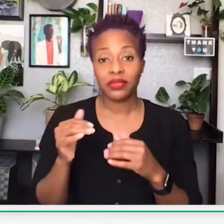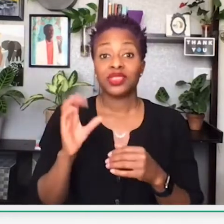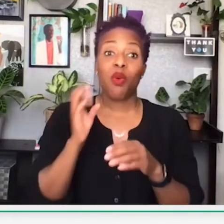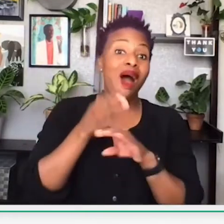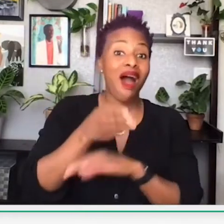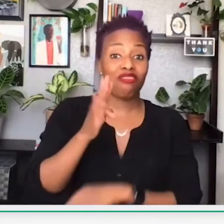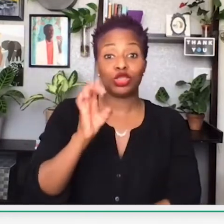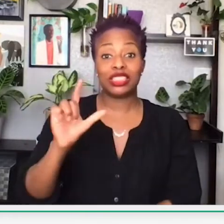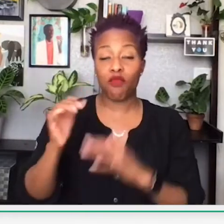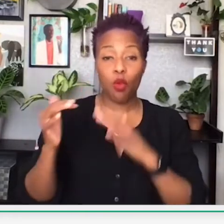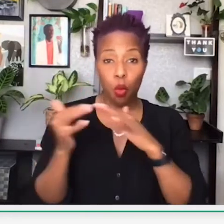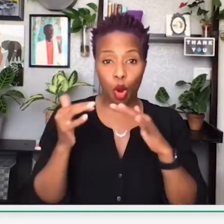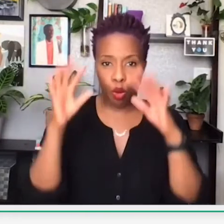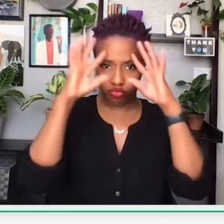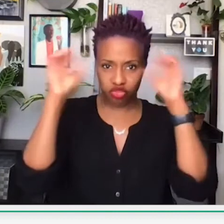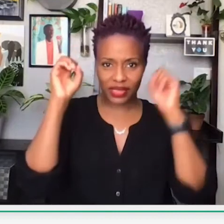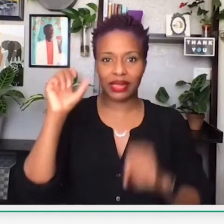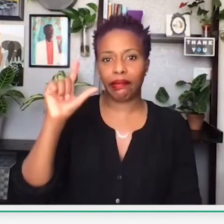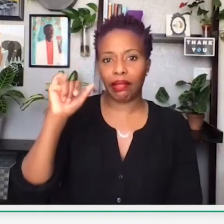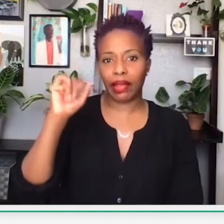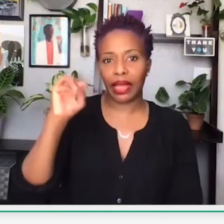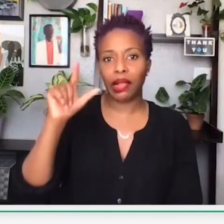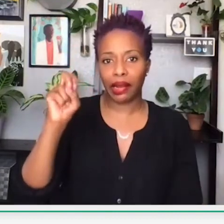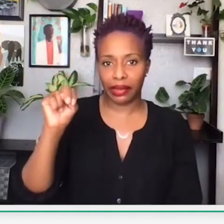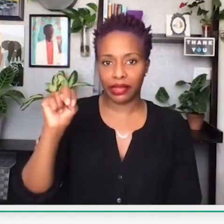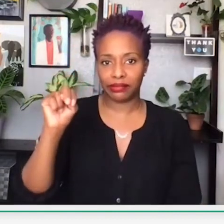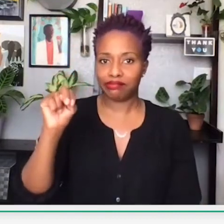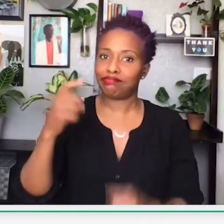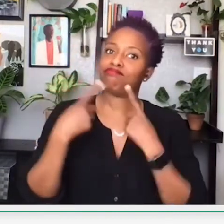This event happened after the Civil War. After the Civil War, President Lincoln